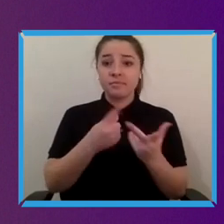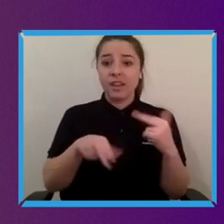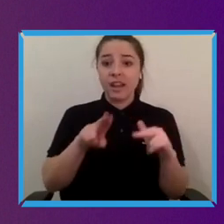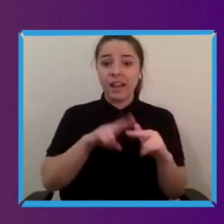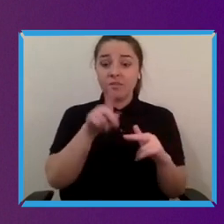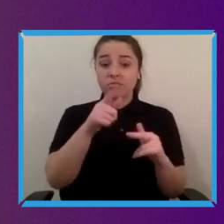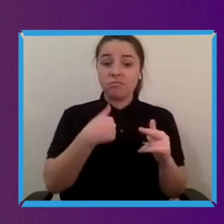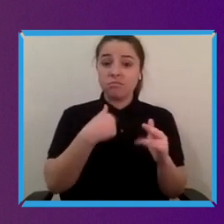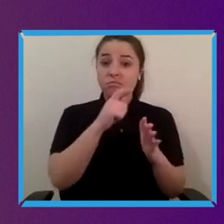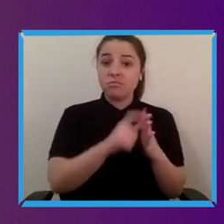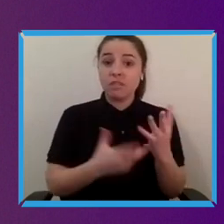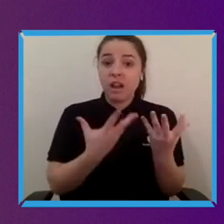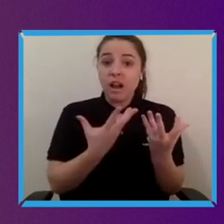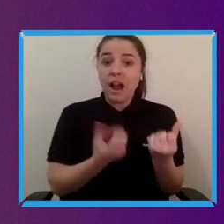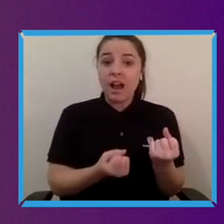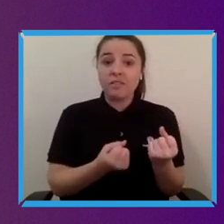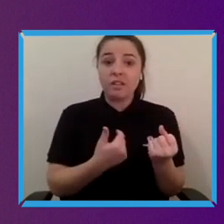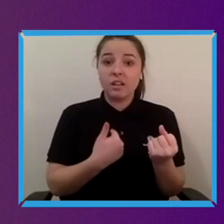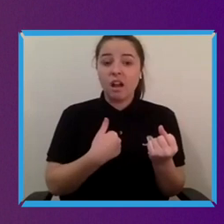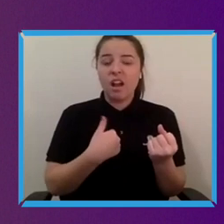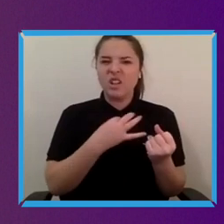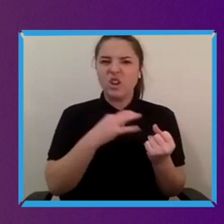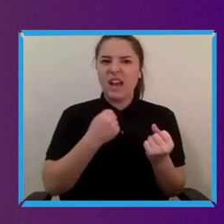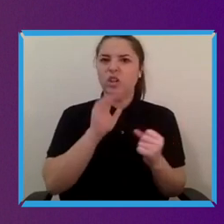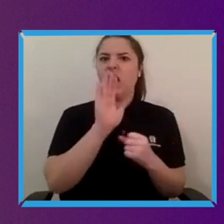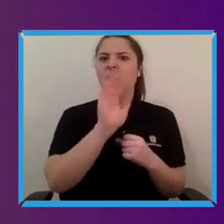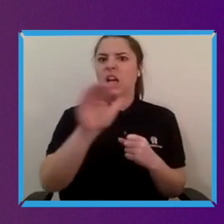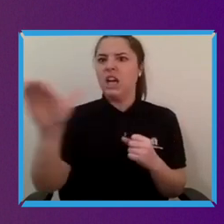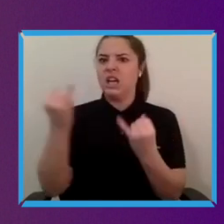just not dealing with so many hundreds and thousands of competitors.